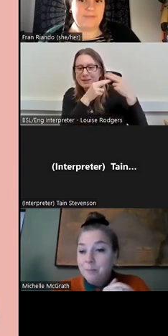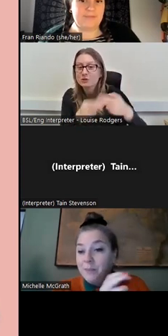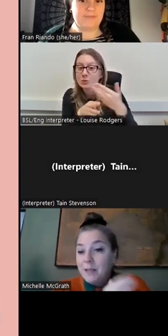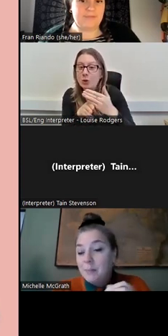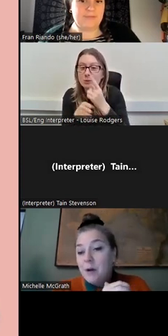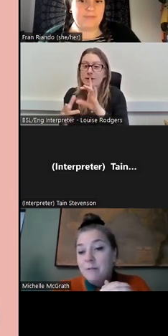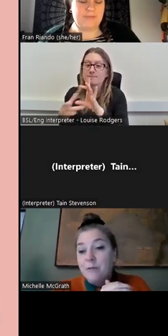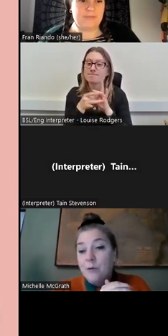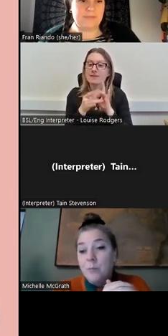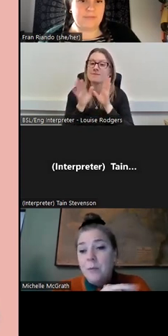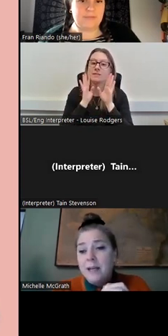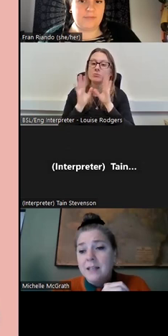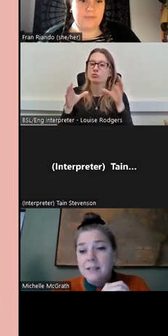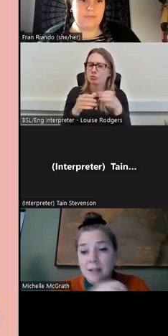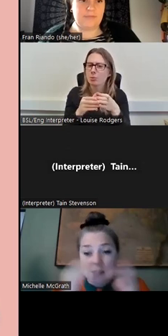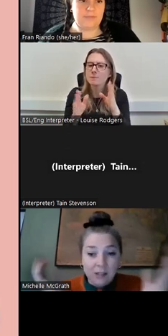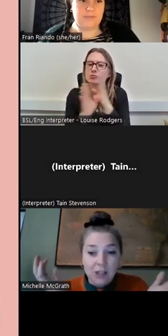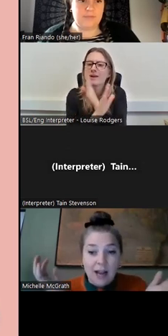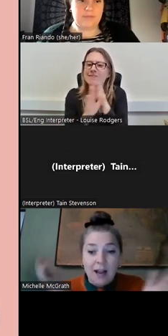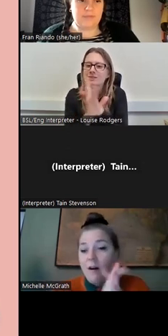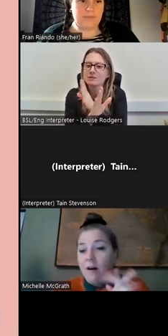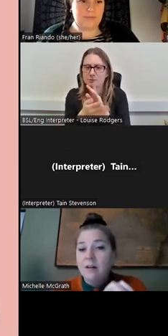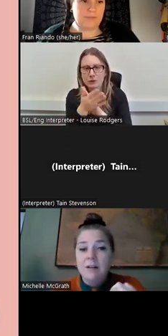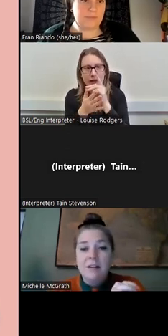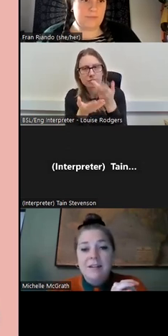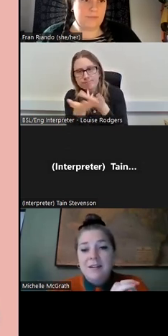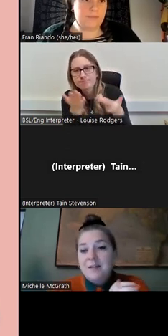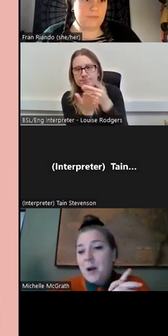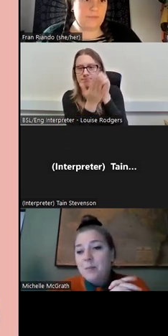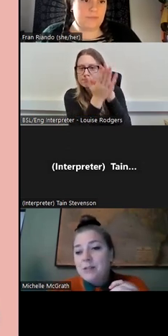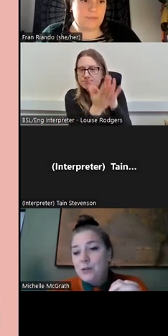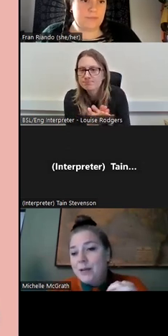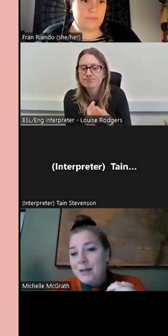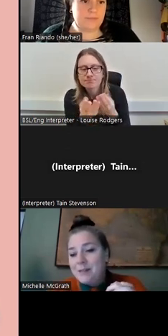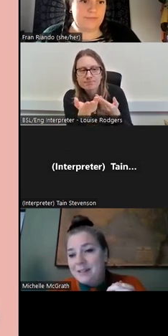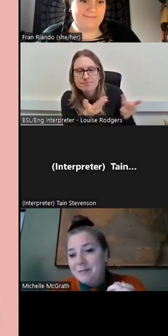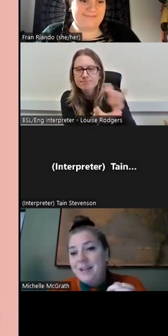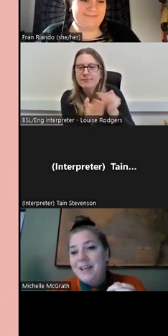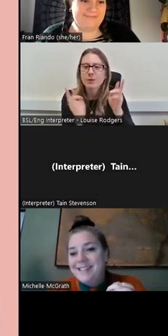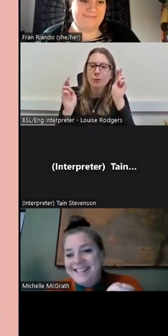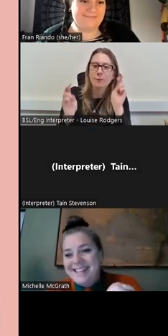that's a private forum where we can discuss and share our hopes and dreams and fears.